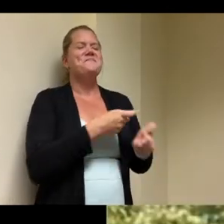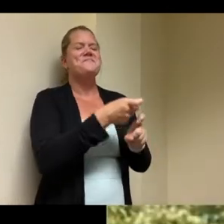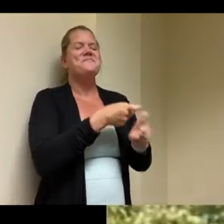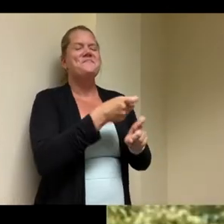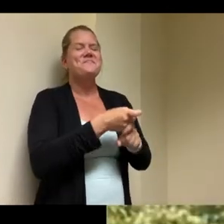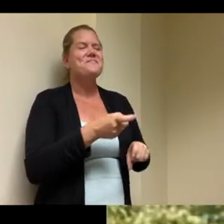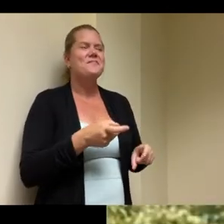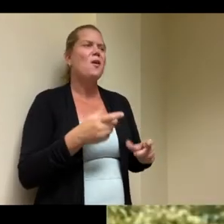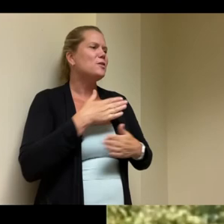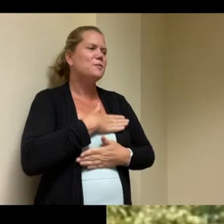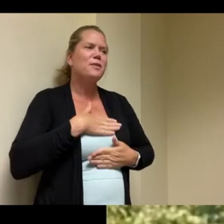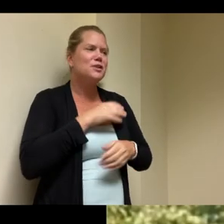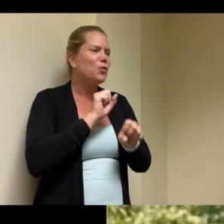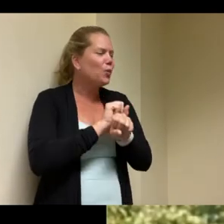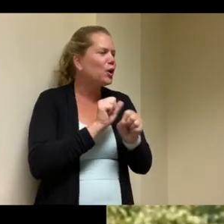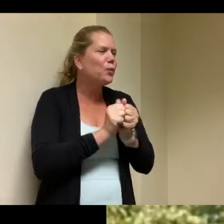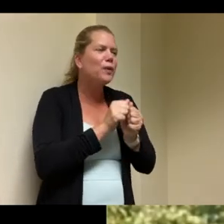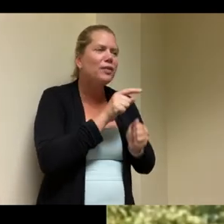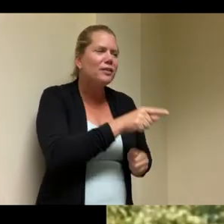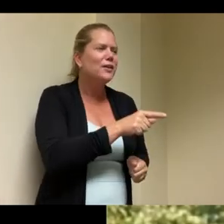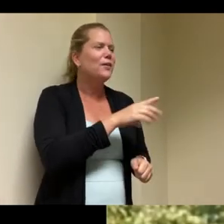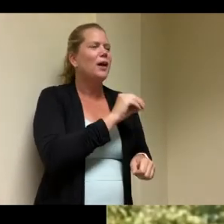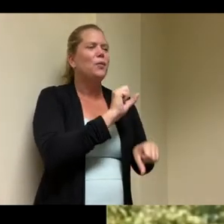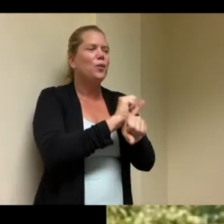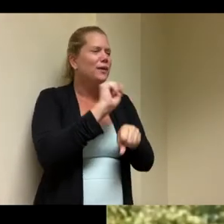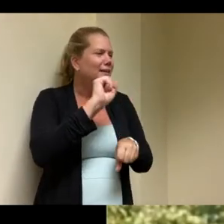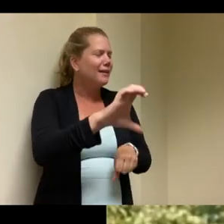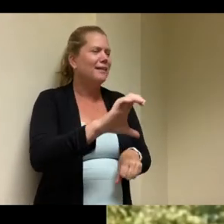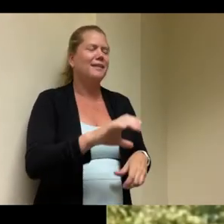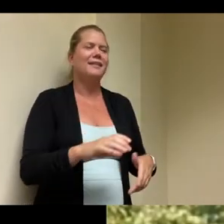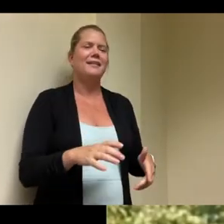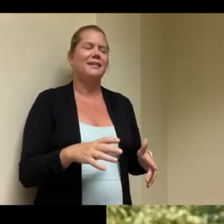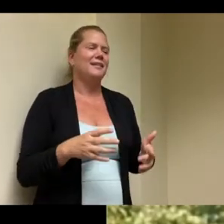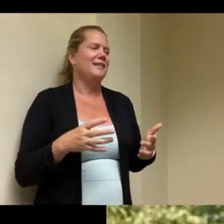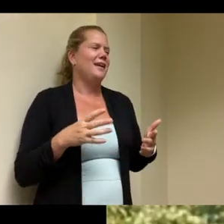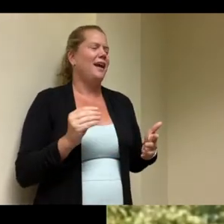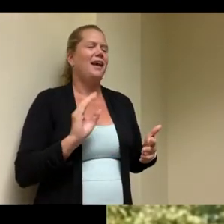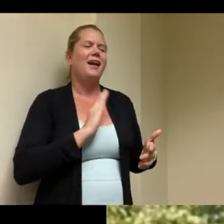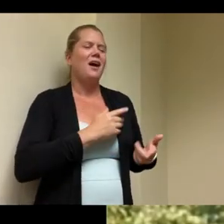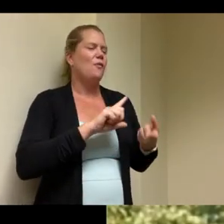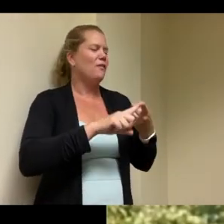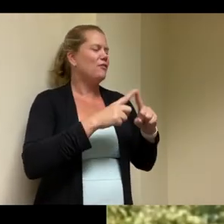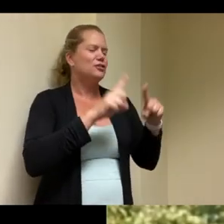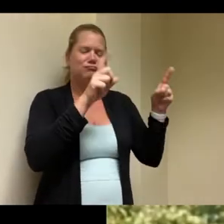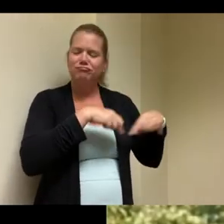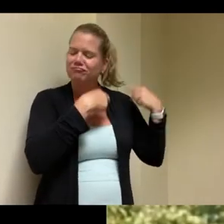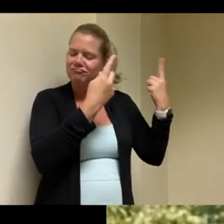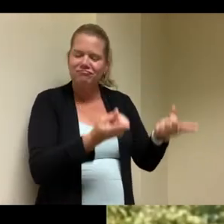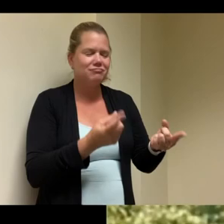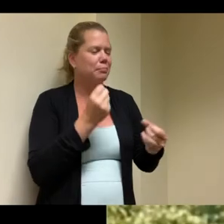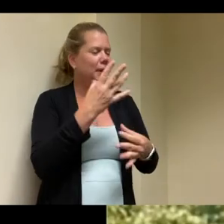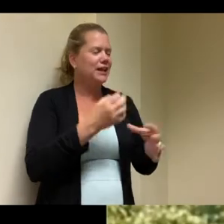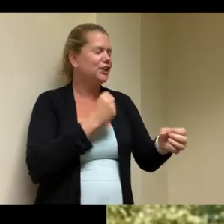uh it has been a long-standing friendship and partnership over the years and and we're looking to do much much more